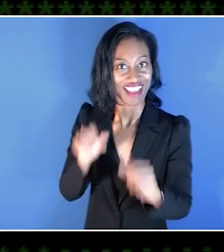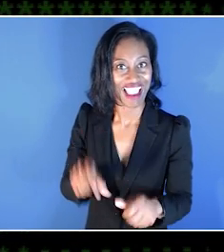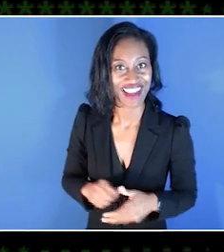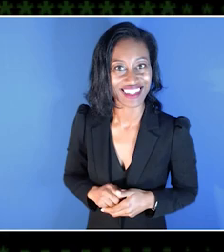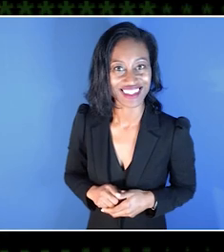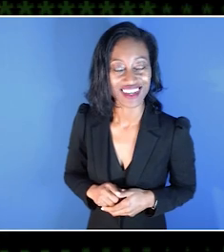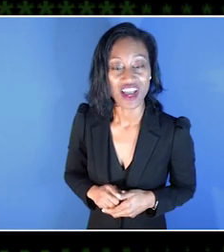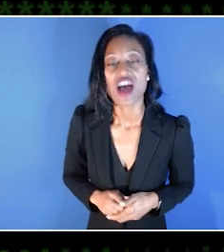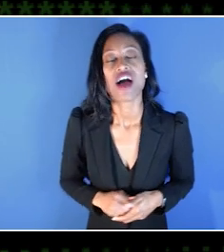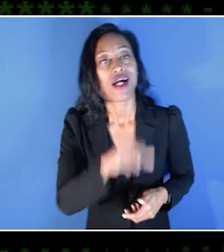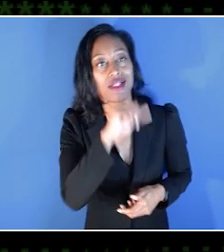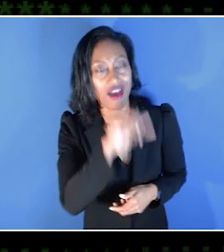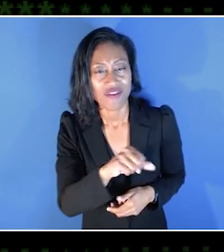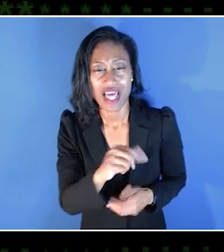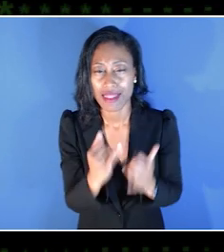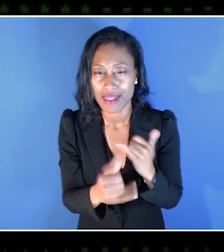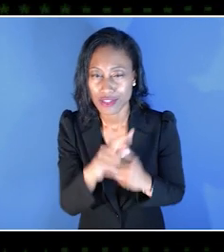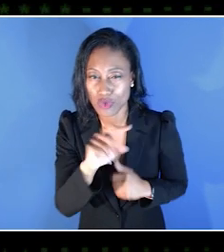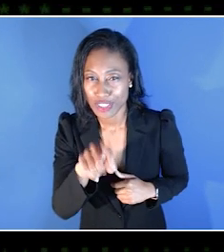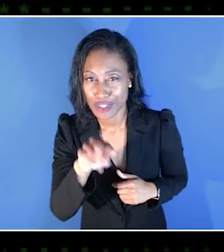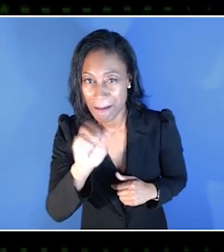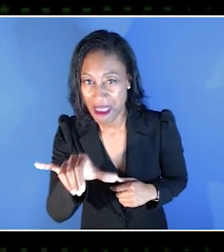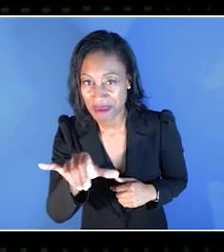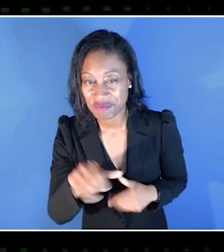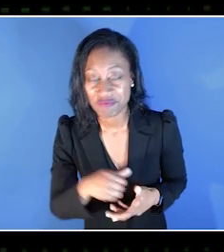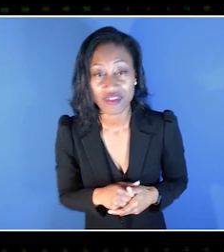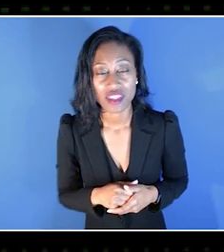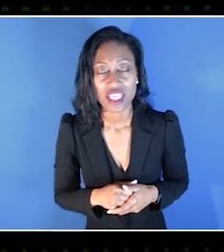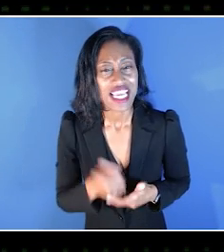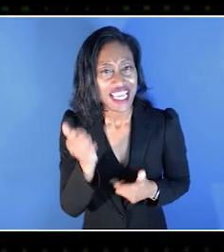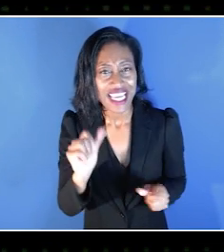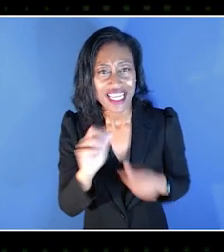So last question I have with you May is I wanted to know if there